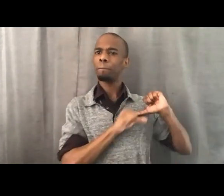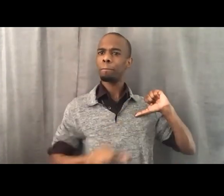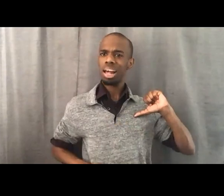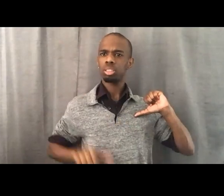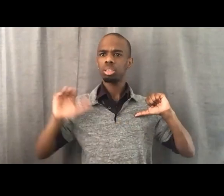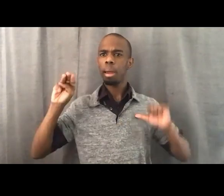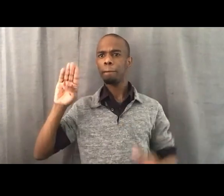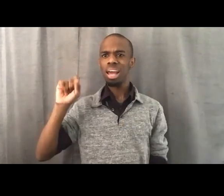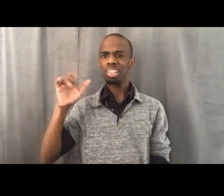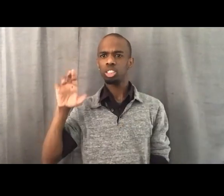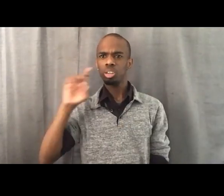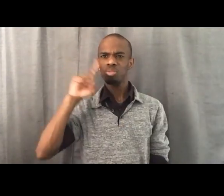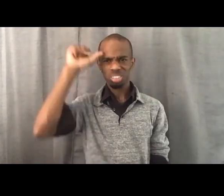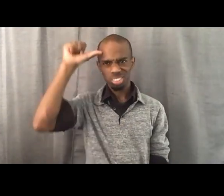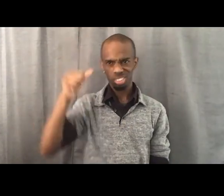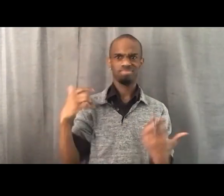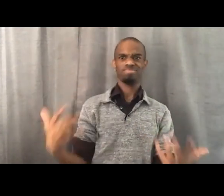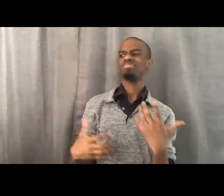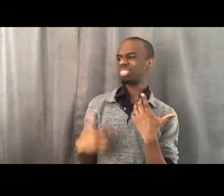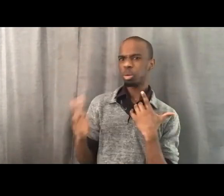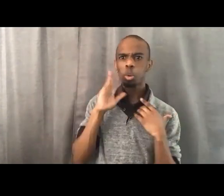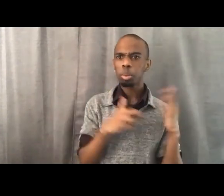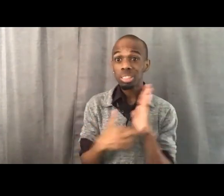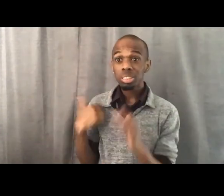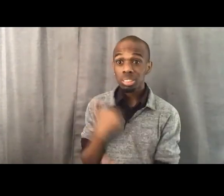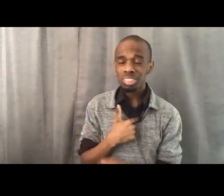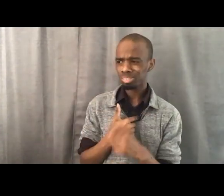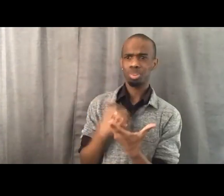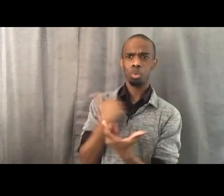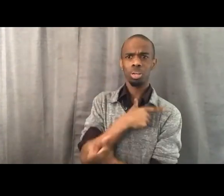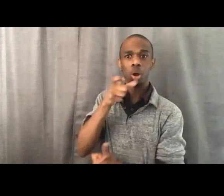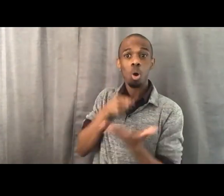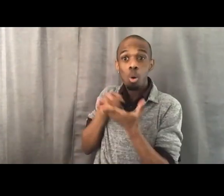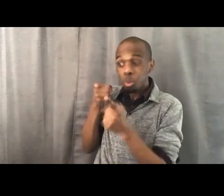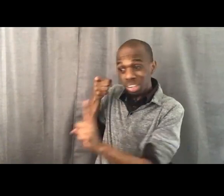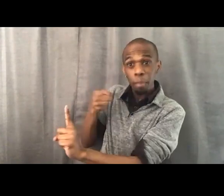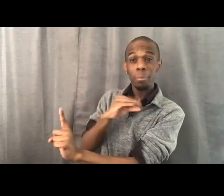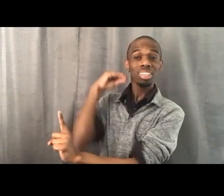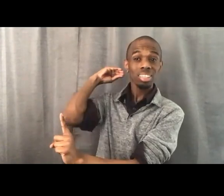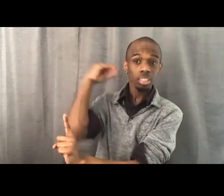In fact, it's not even, shouldn't even be in your political calculation that you owe him something.